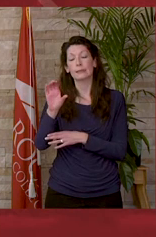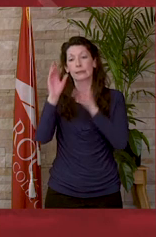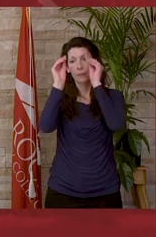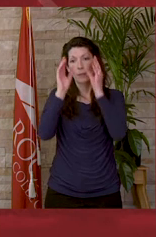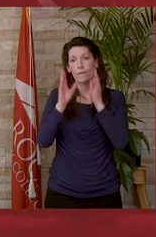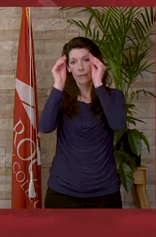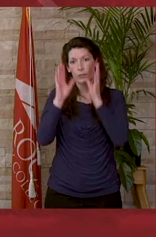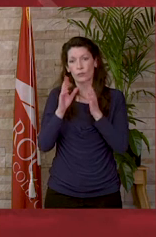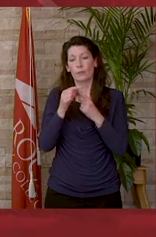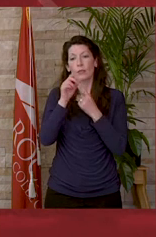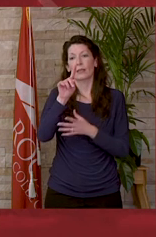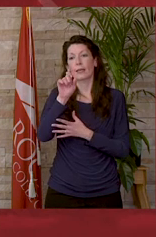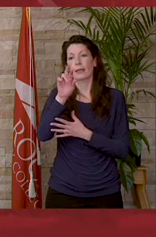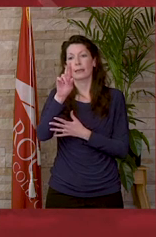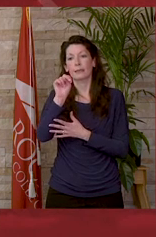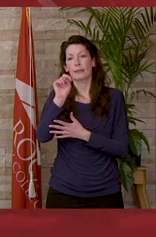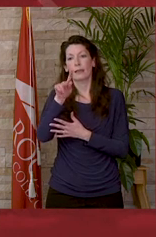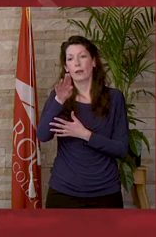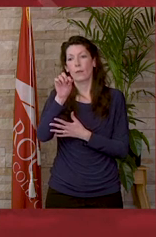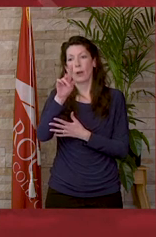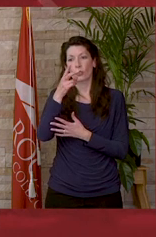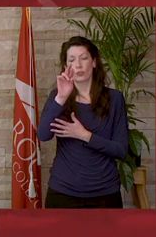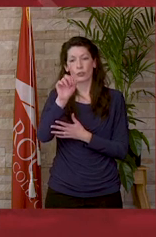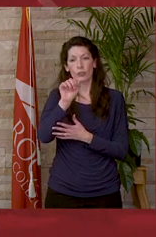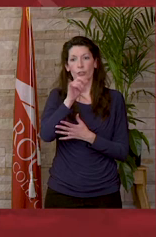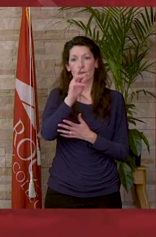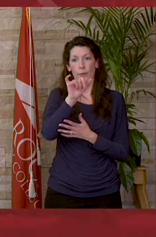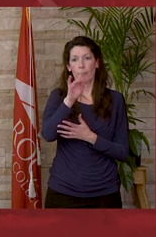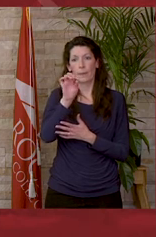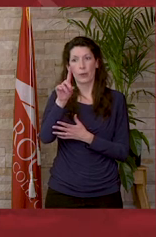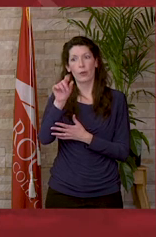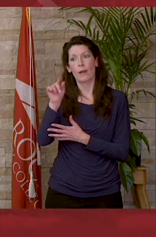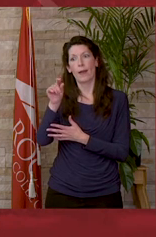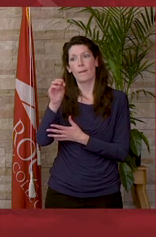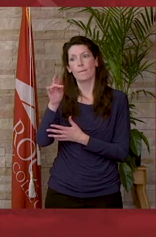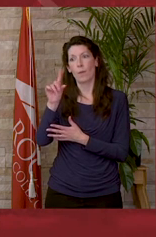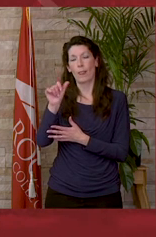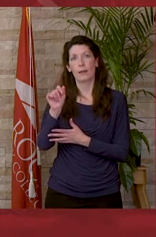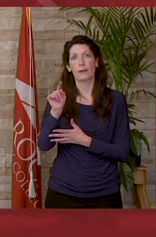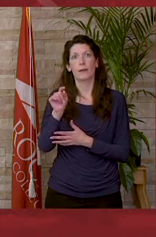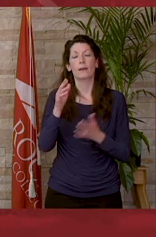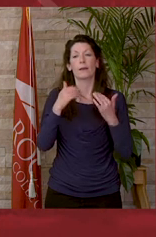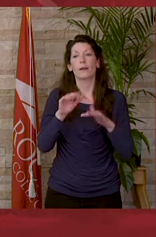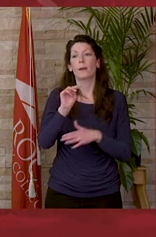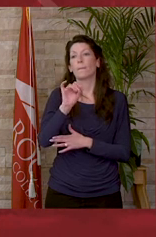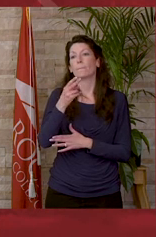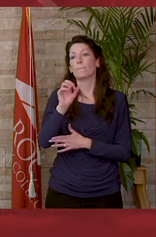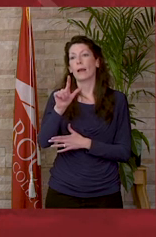especially Dean Barchers, Jeremy Beard, and Adam Forland. Michael Hicks: Thank